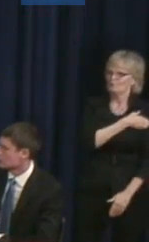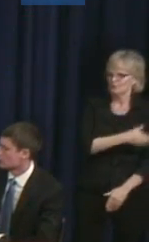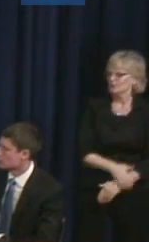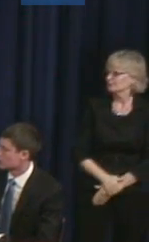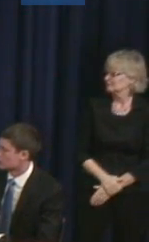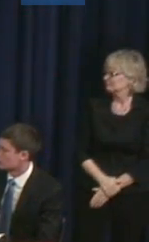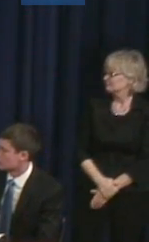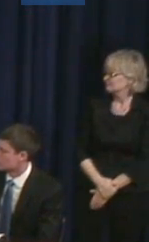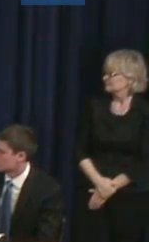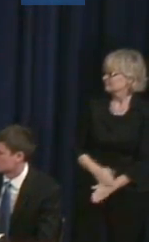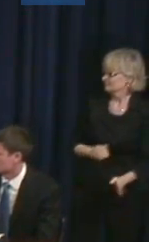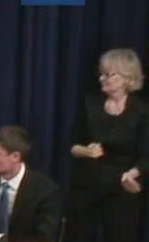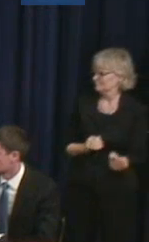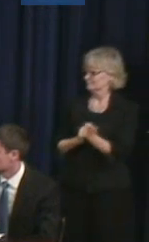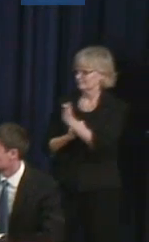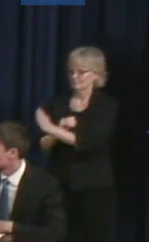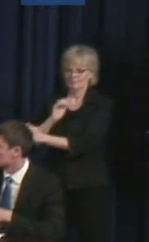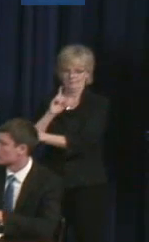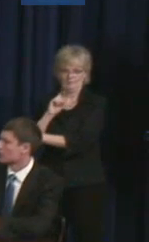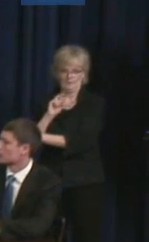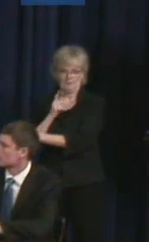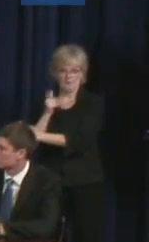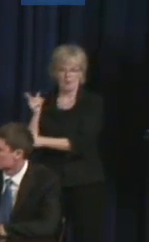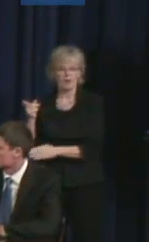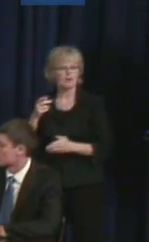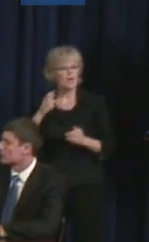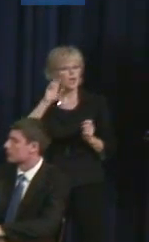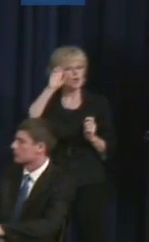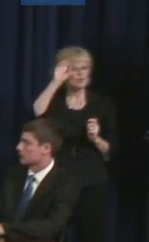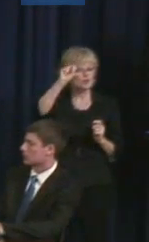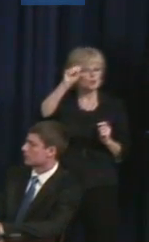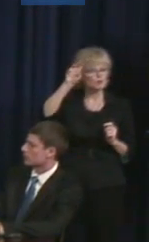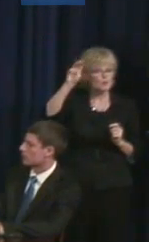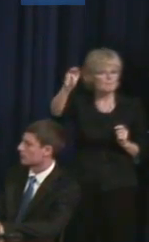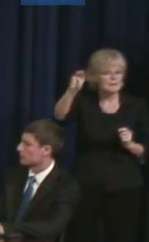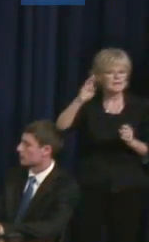Doug Garner: I think what we do on social media is tell